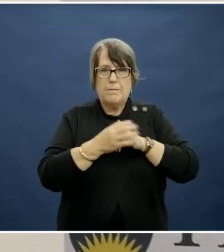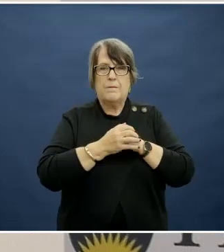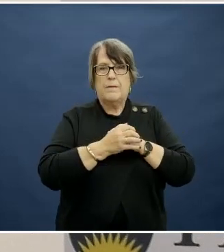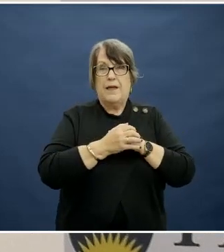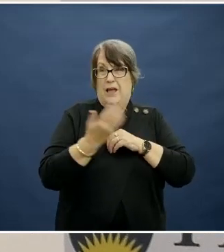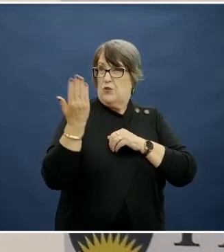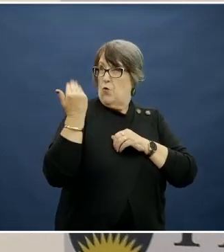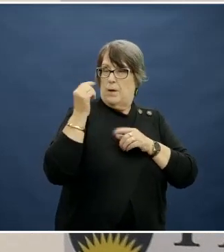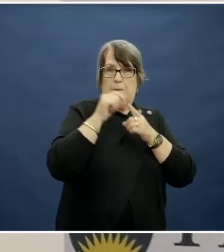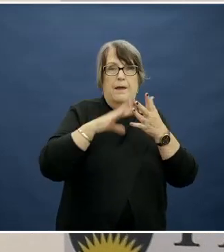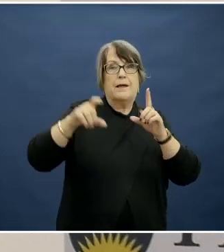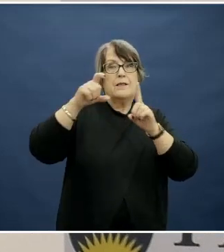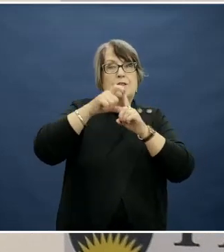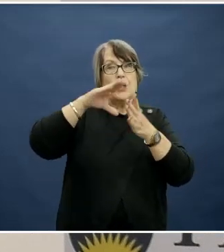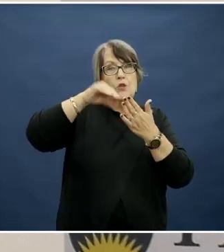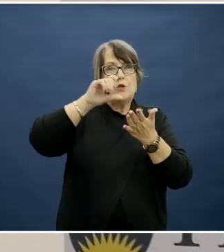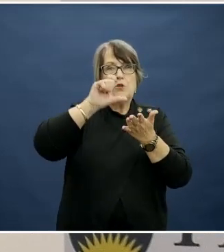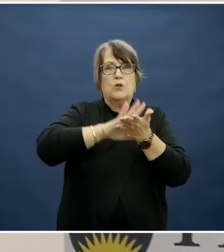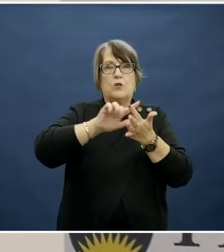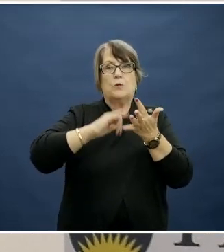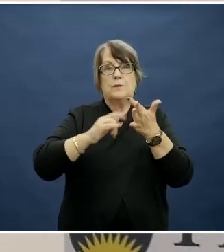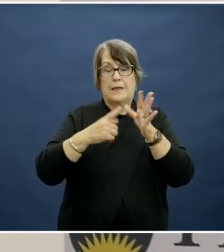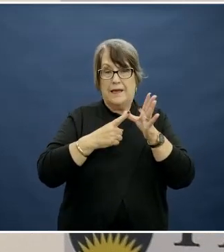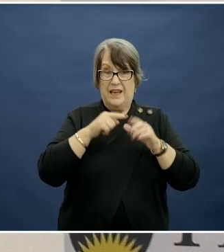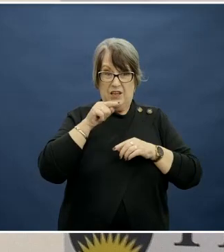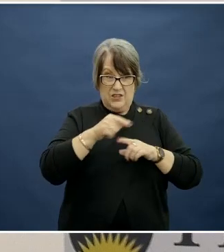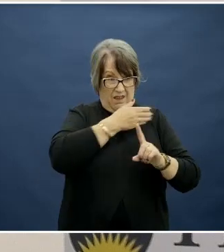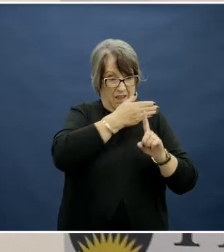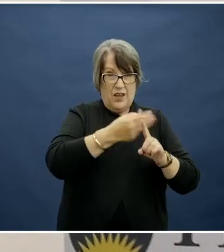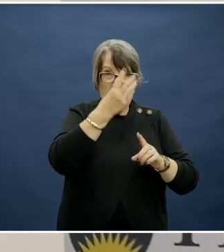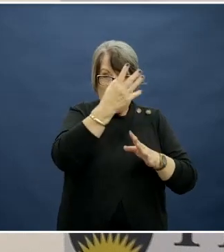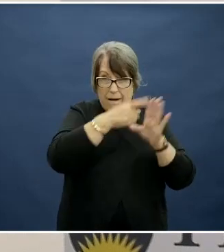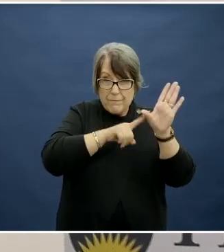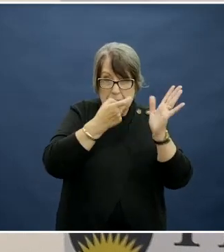recent PhD student, Chelsea Mauch, and she's spent the last 3.5 years looking at the role